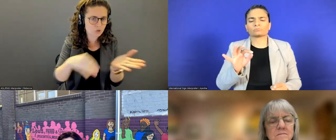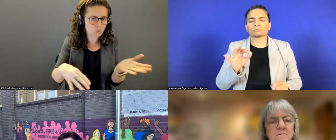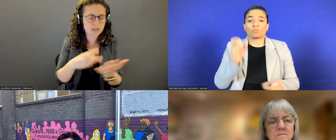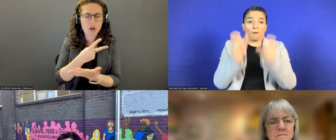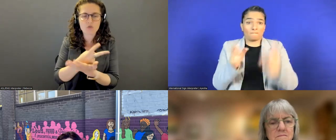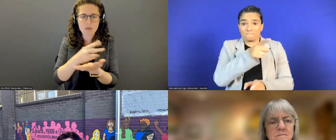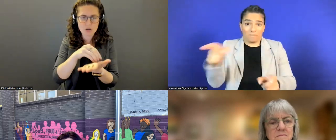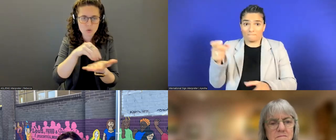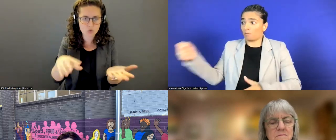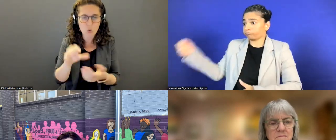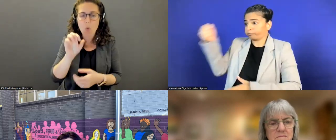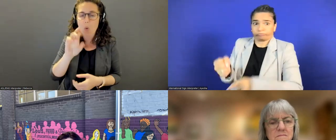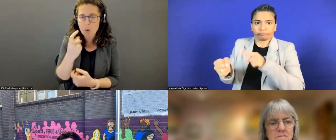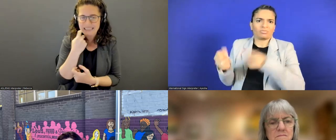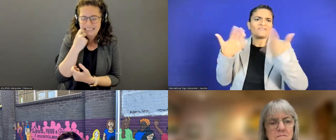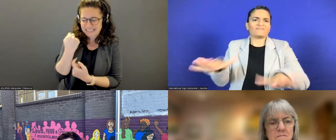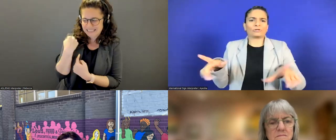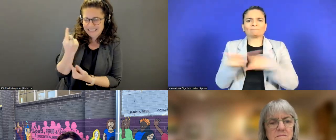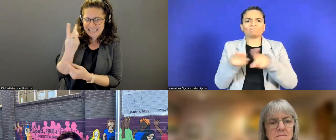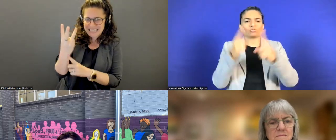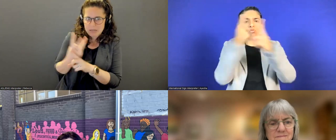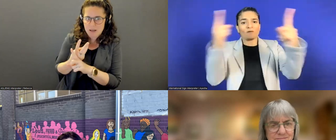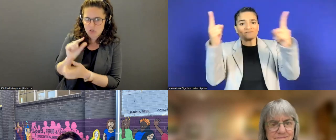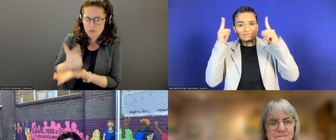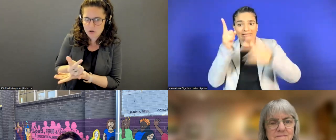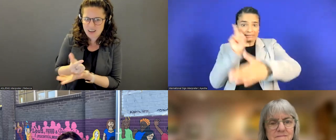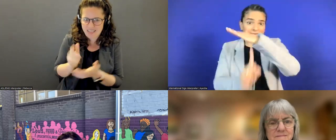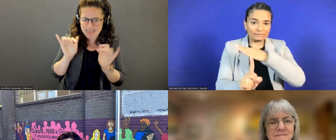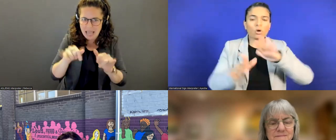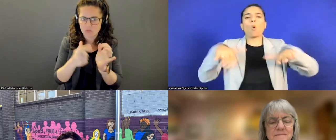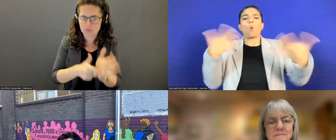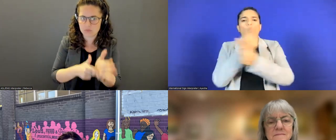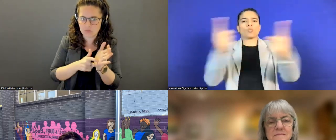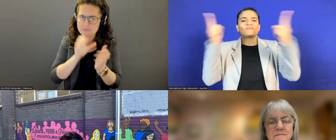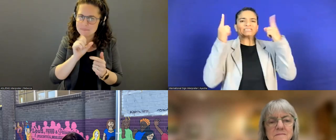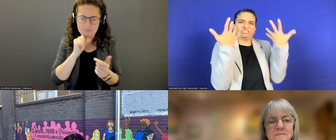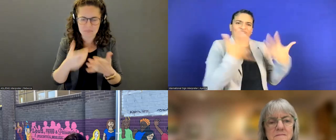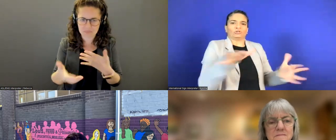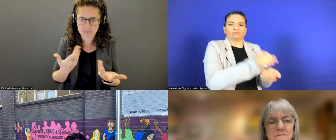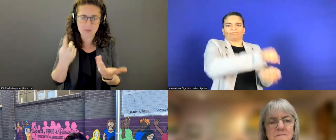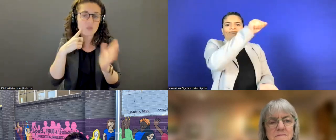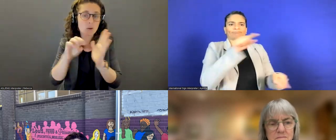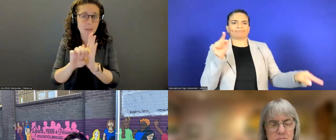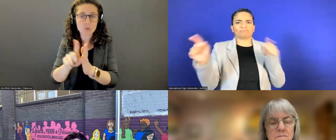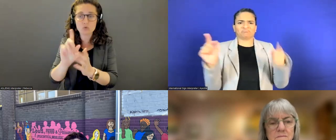six months of graduation. So if you've graduated, you know for example, if you're graduating in March, you have from